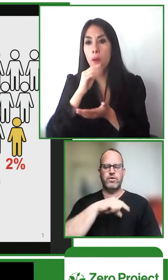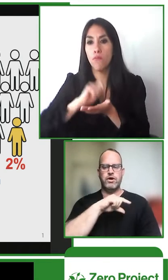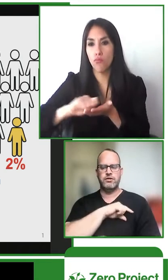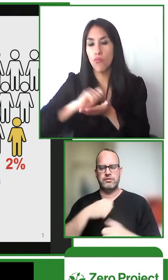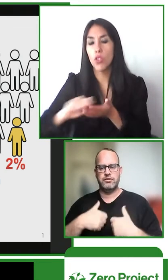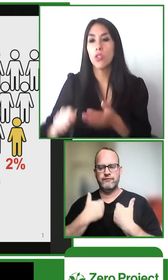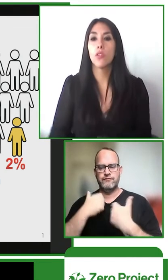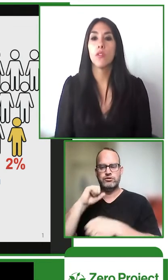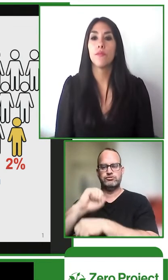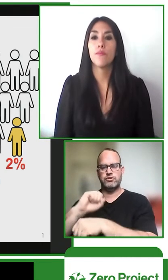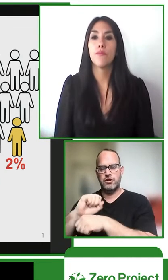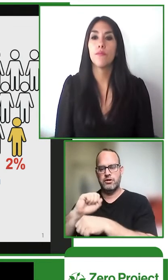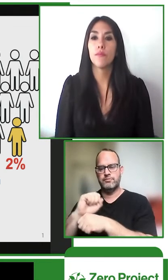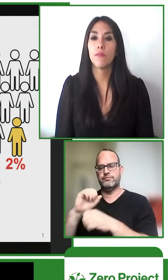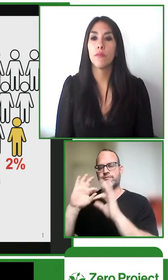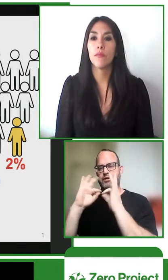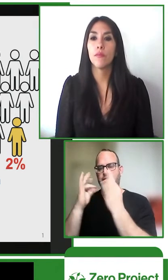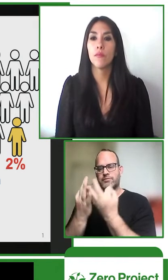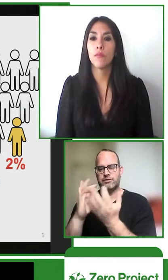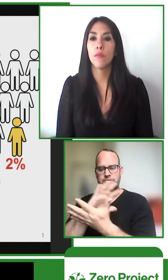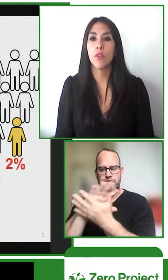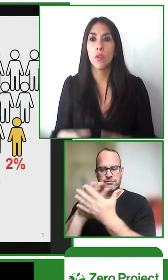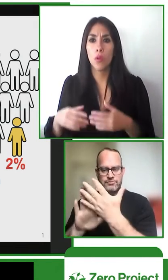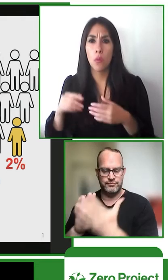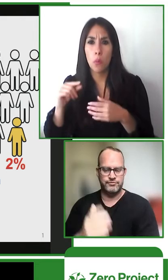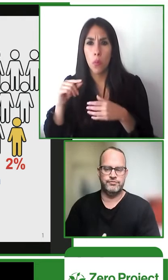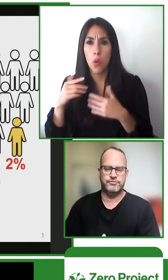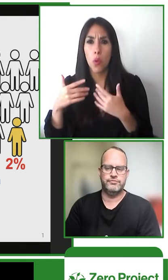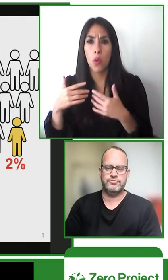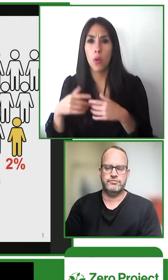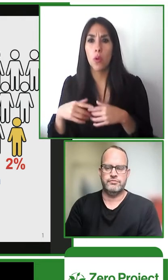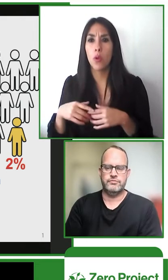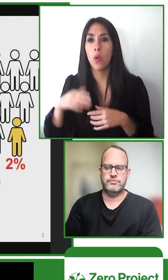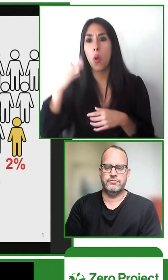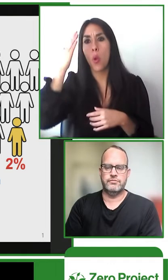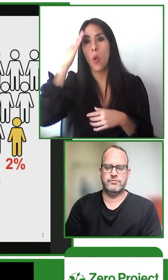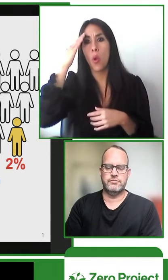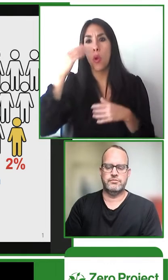language is critical in order to provide good quality of life to help children